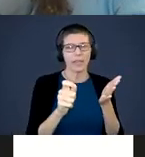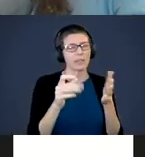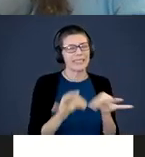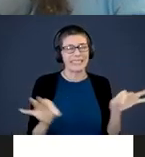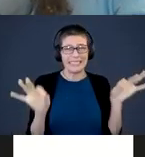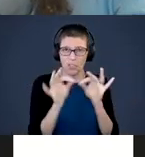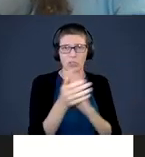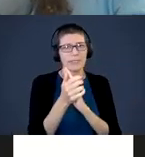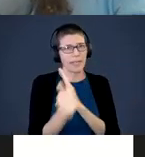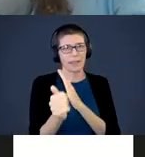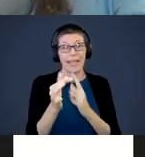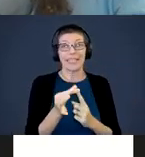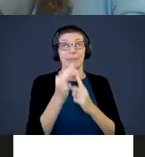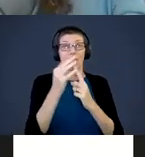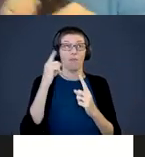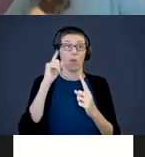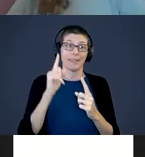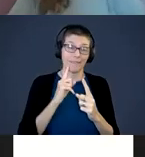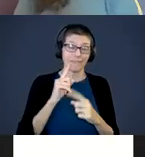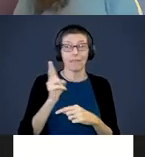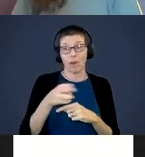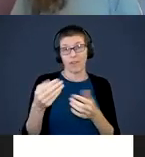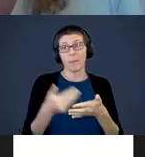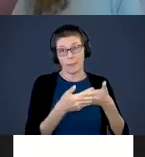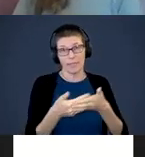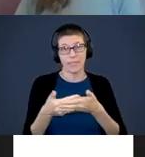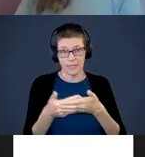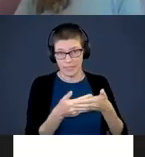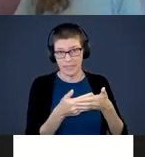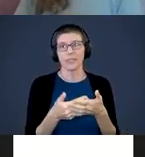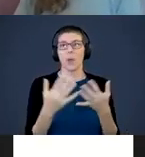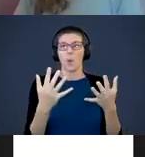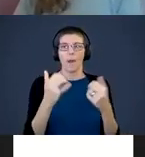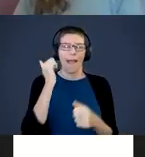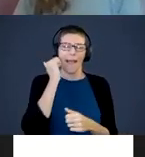especially for our deaf babies and deaf and hard of hearing babies. We want every day to expose you